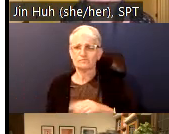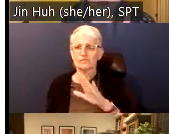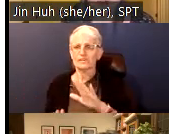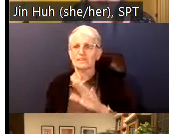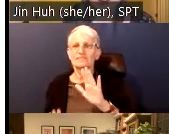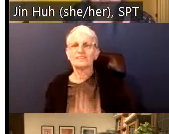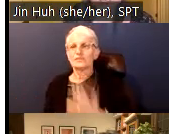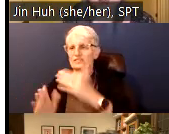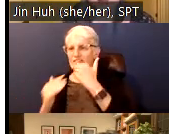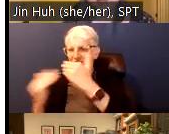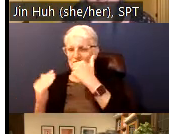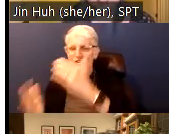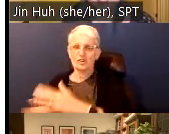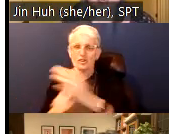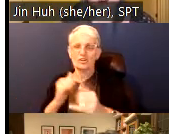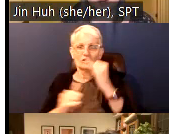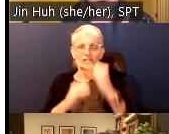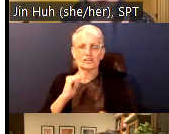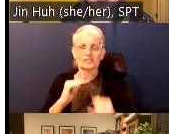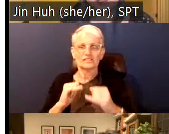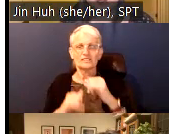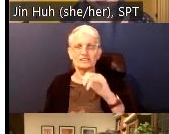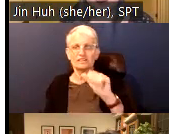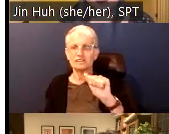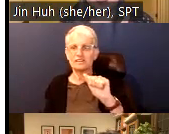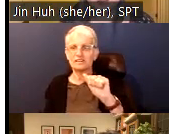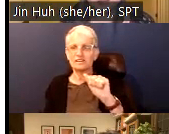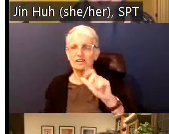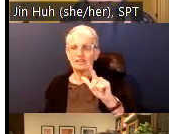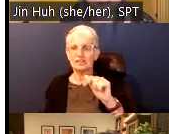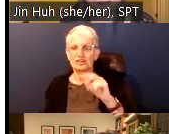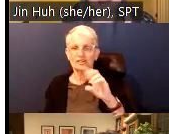with Heather Dorries. Who is an assistant professor jointly appointed to the Department of geography and planning